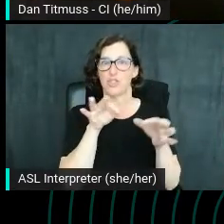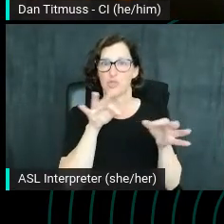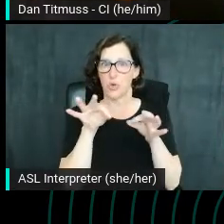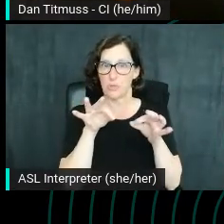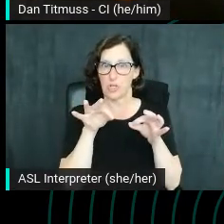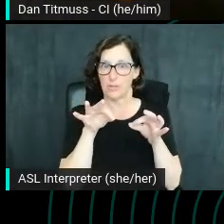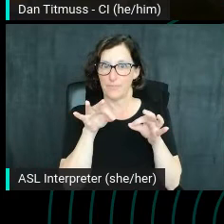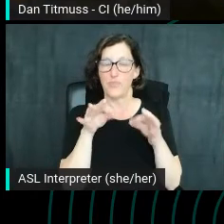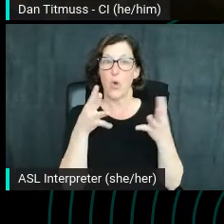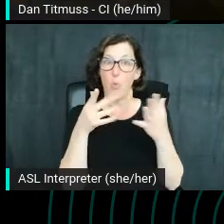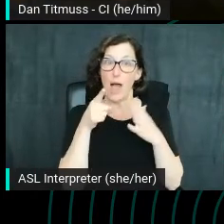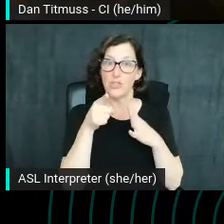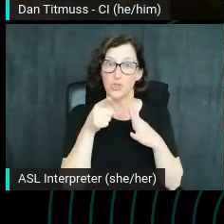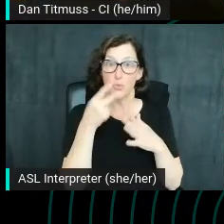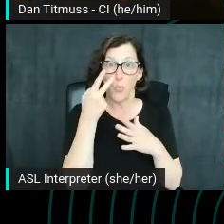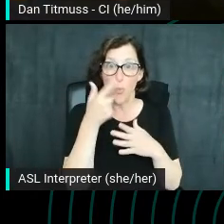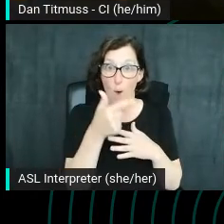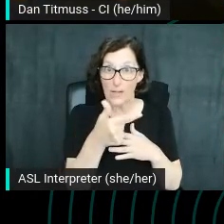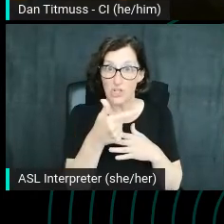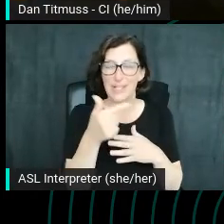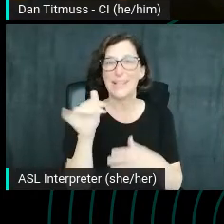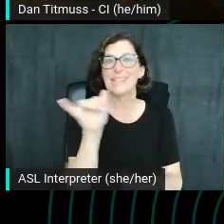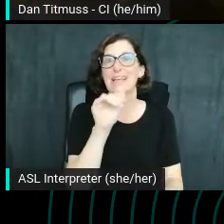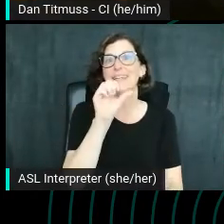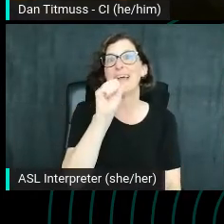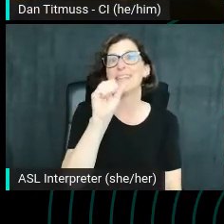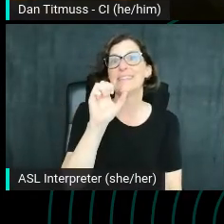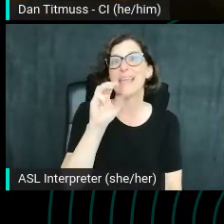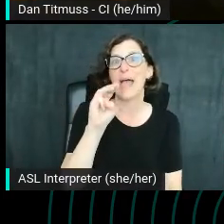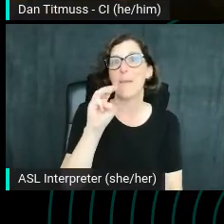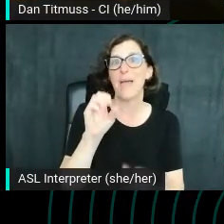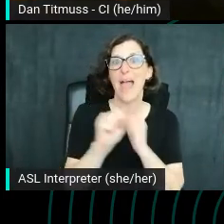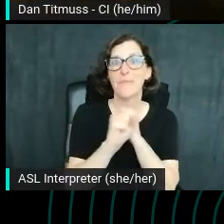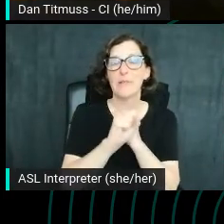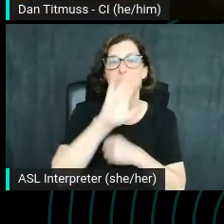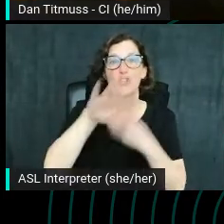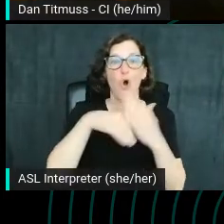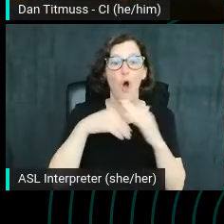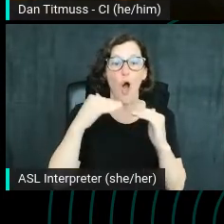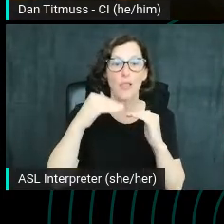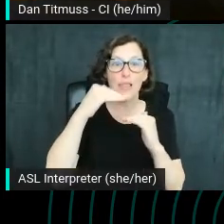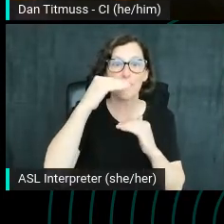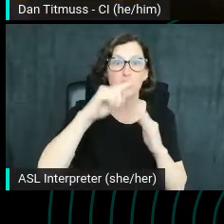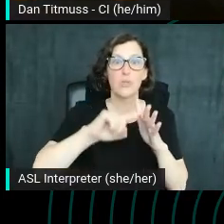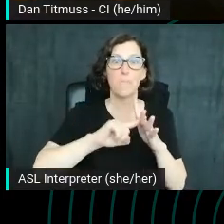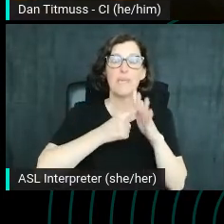to click through. It's like an SEM ad, right? All levels, beginners and even a call to action hop on the mat and start.